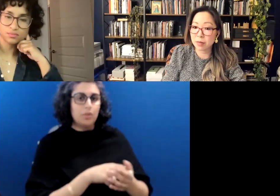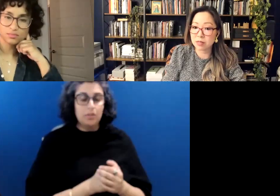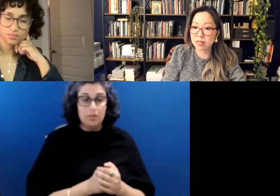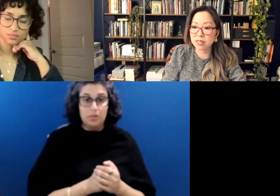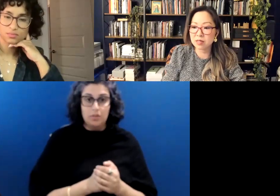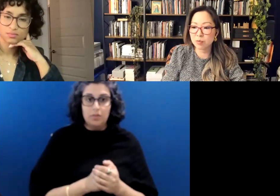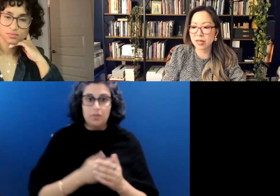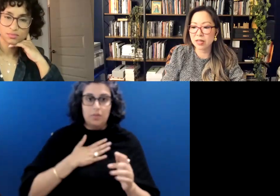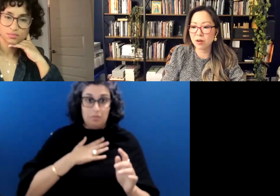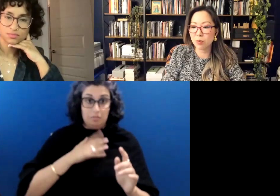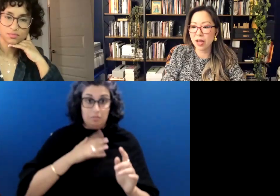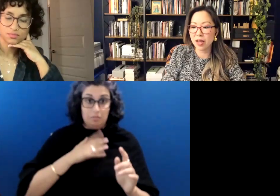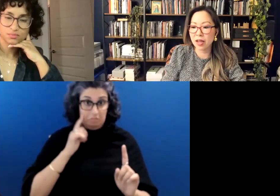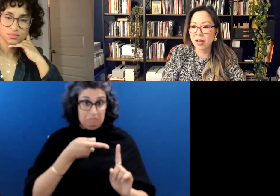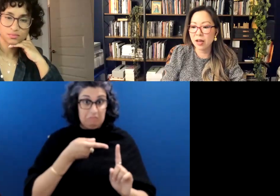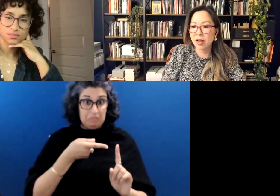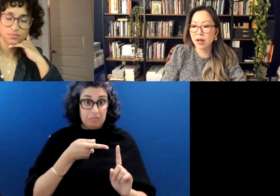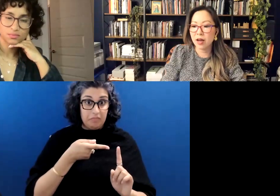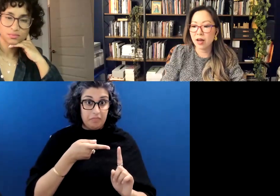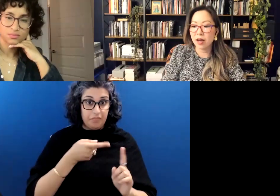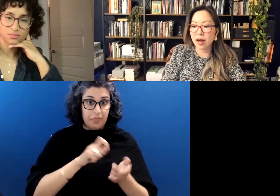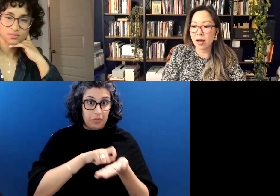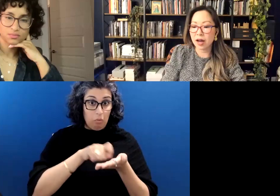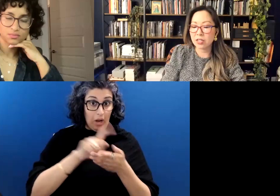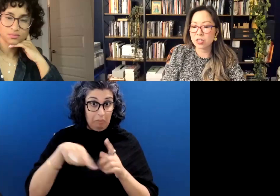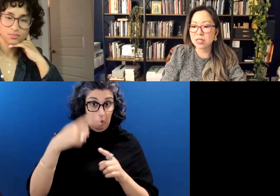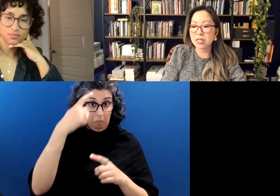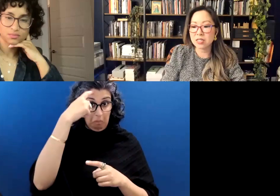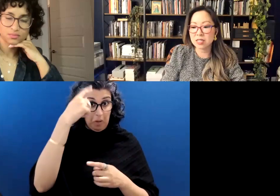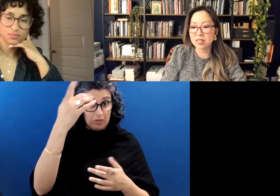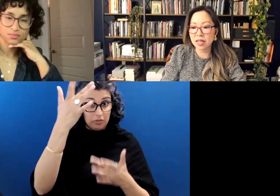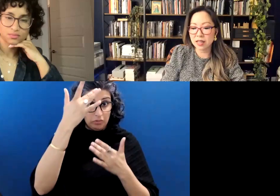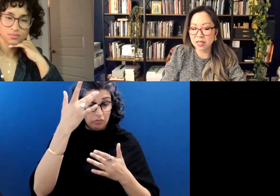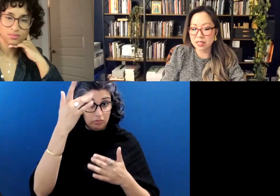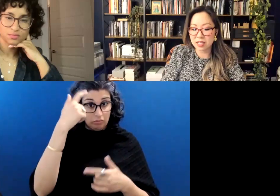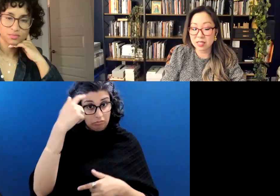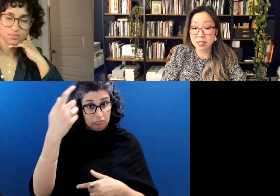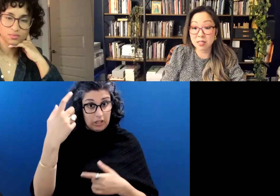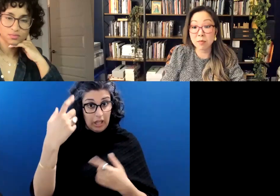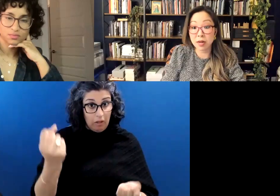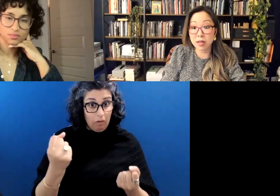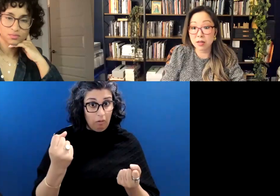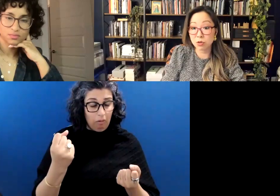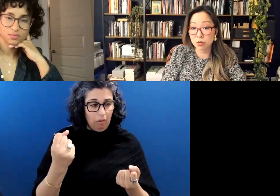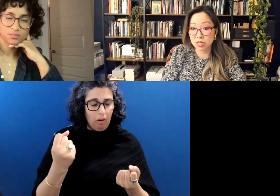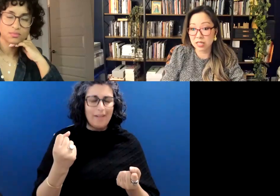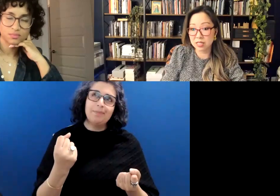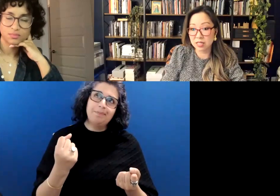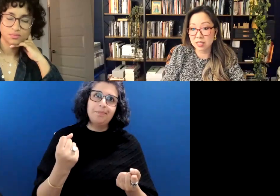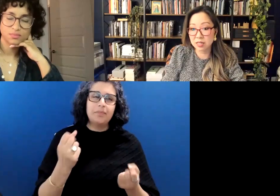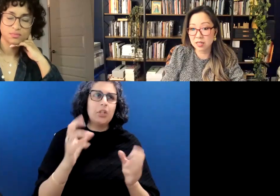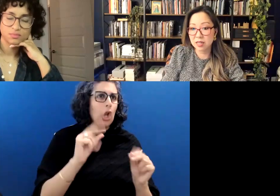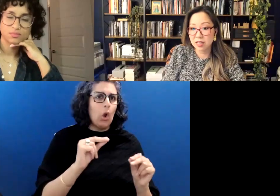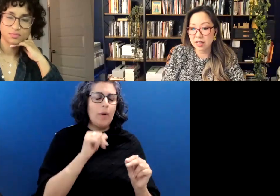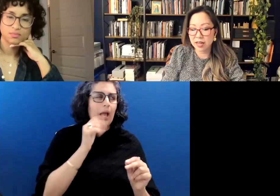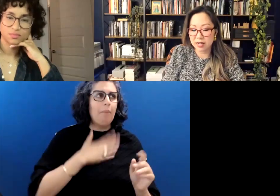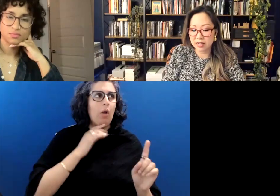mental illness, but in a way I just needed to say these things to somebody who would listen.